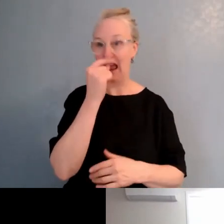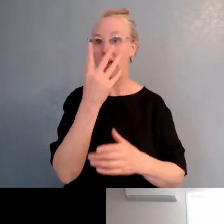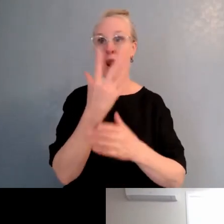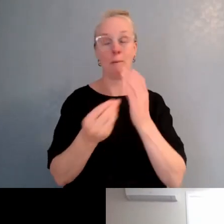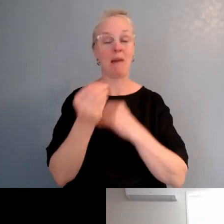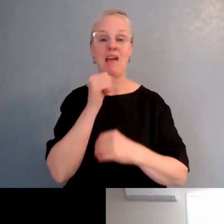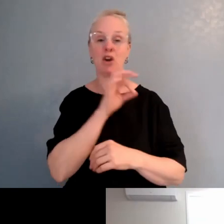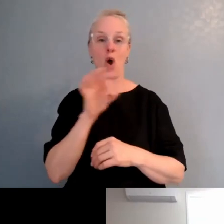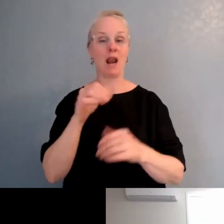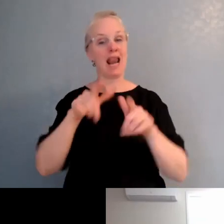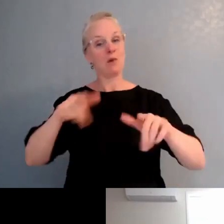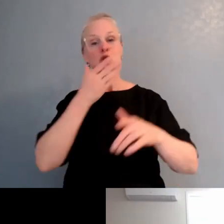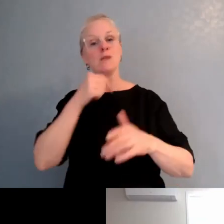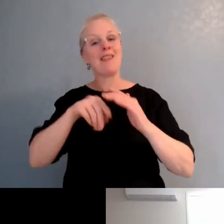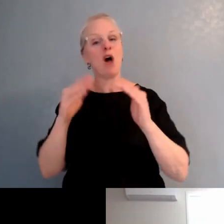And also that then they might go,